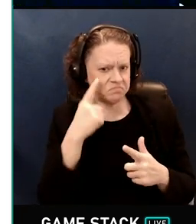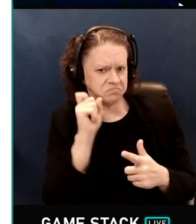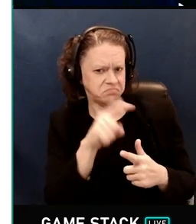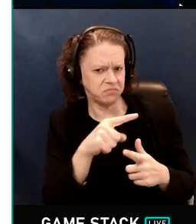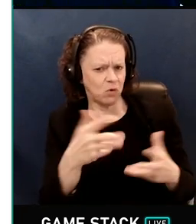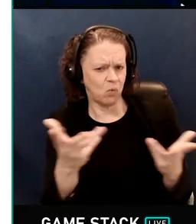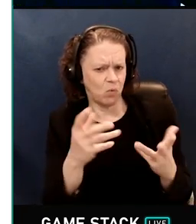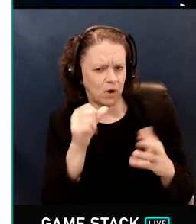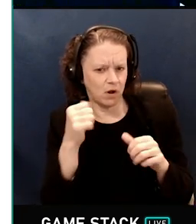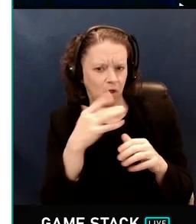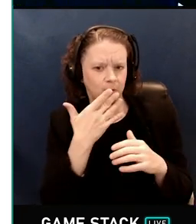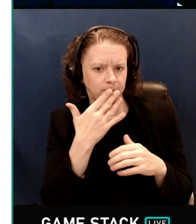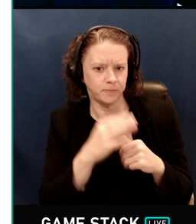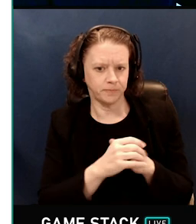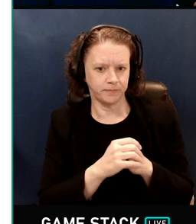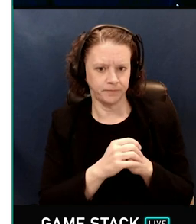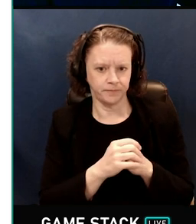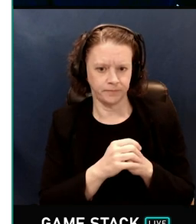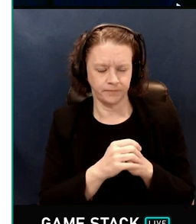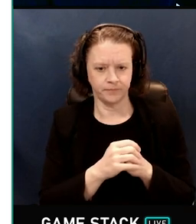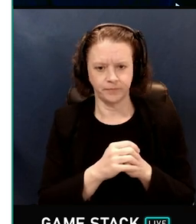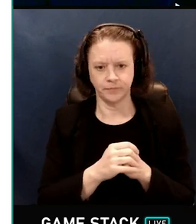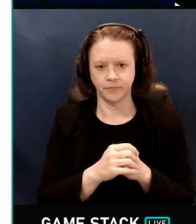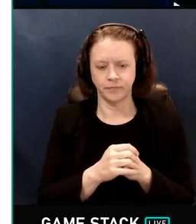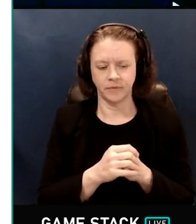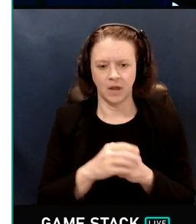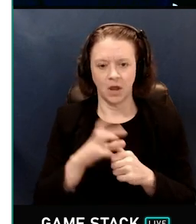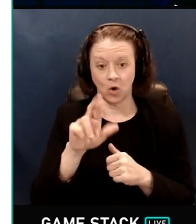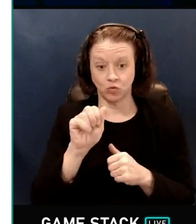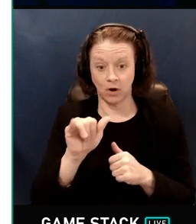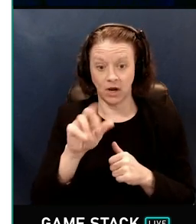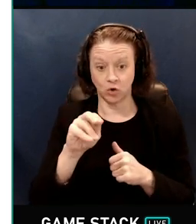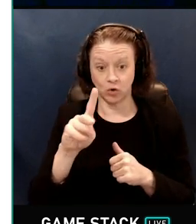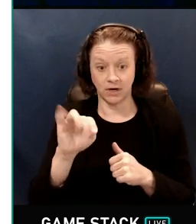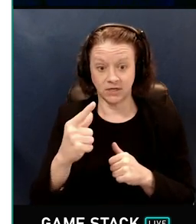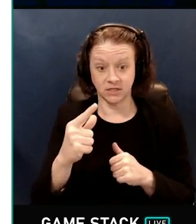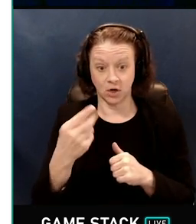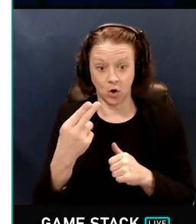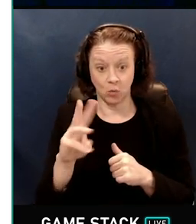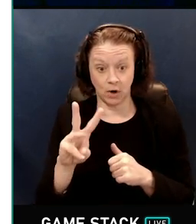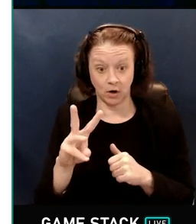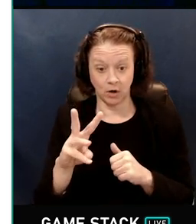And remember that ray tracing hardware just tells us what surface the ray has hit, and our magic code